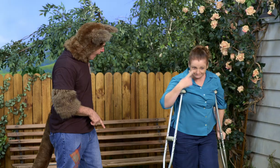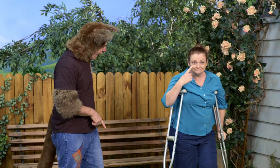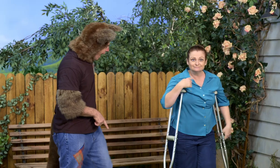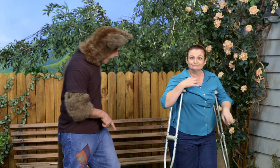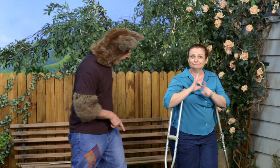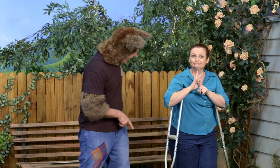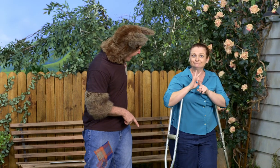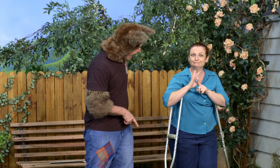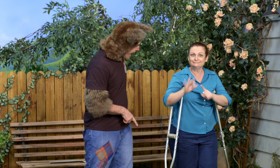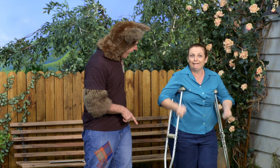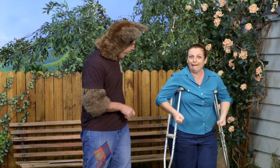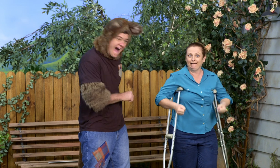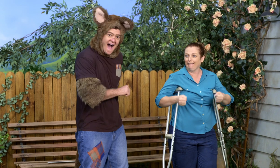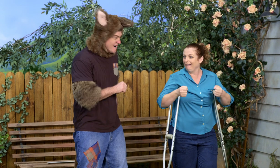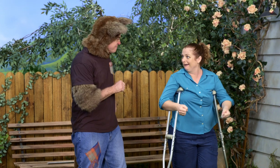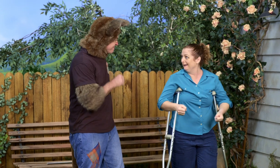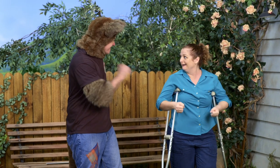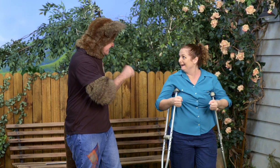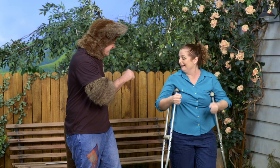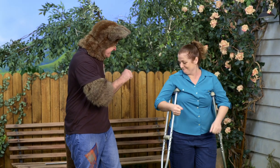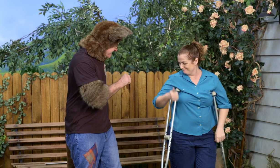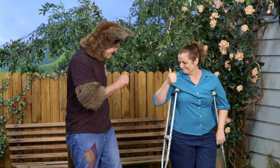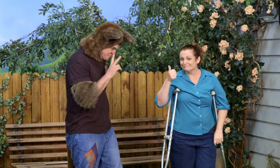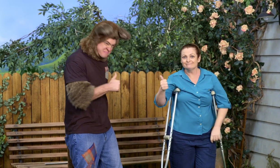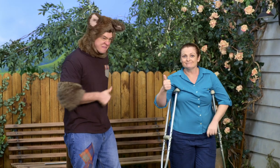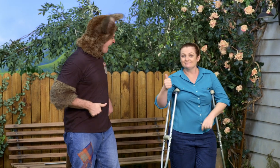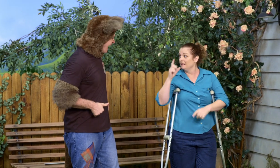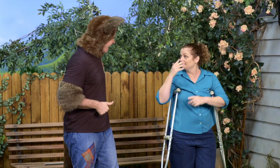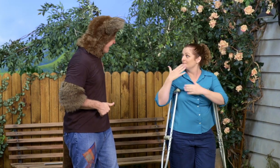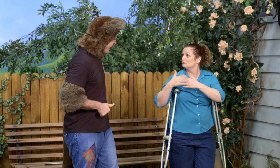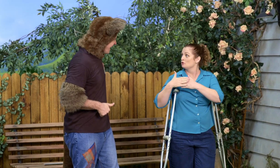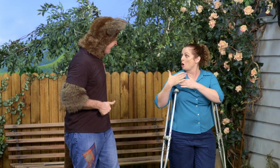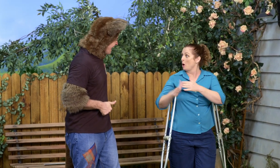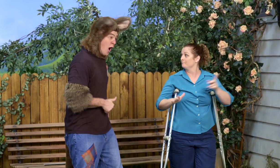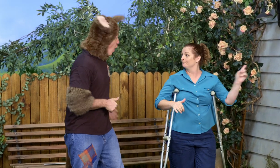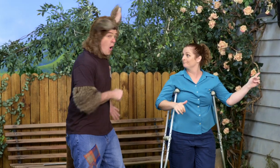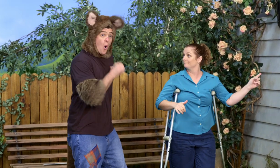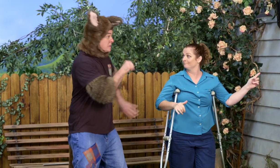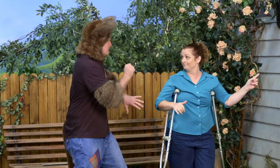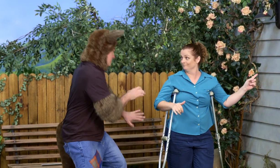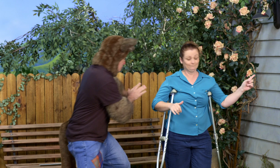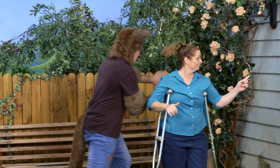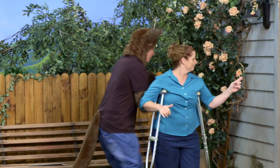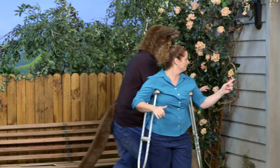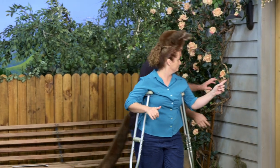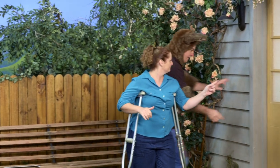See how good I am on my crutches, Possum? Yeah. Can you please open the door for me? OK.